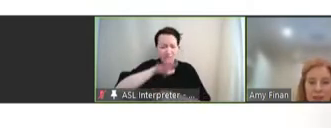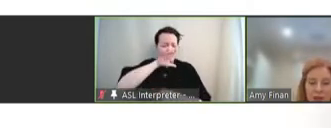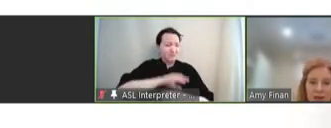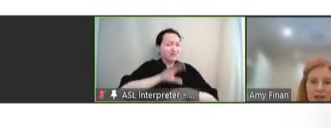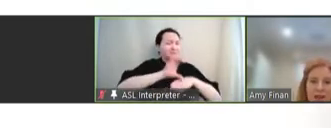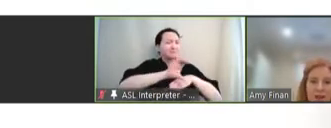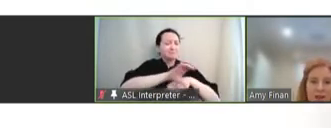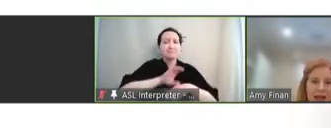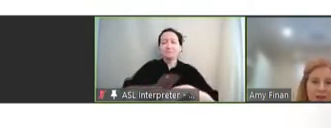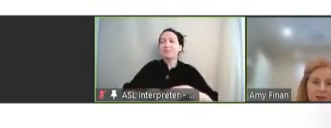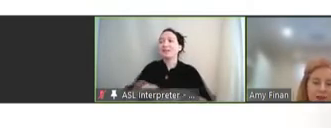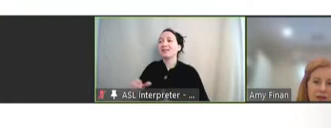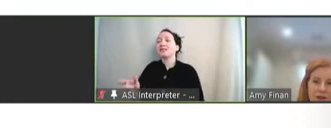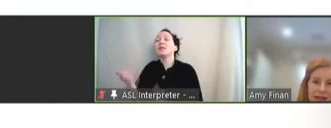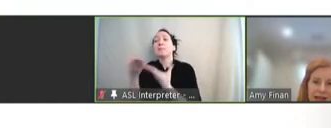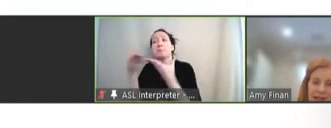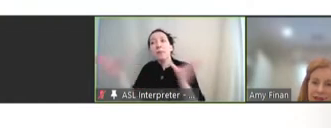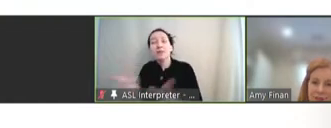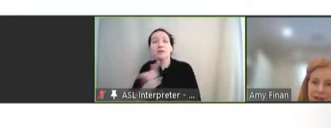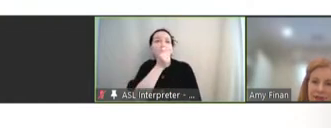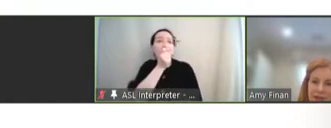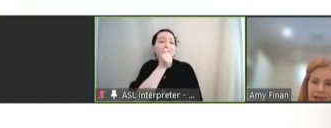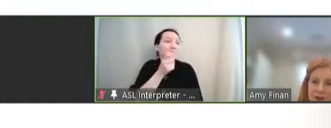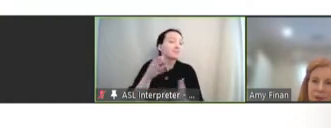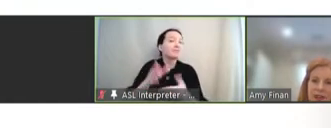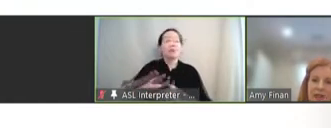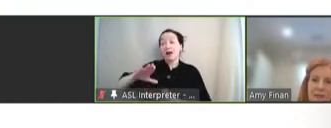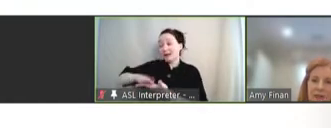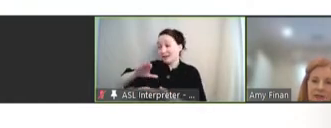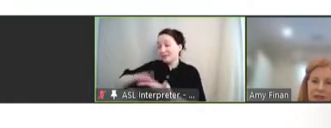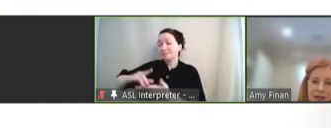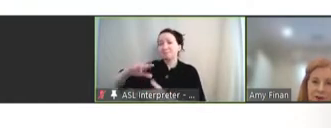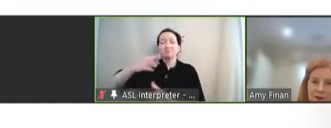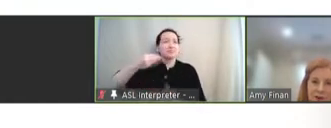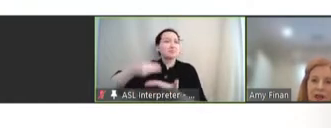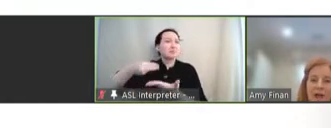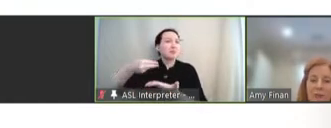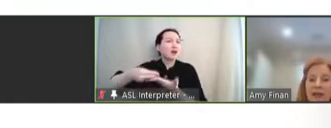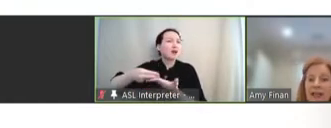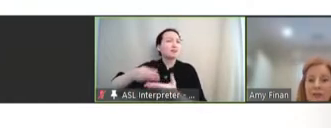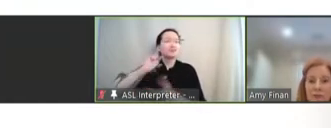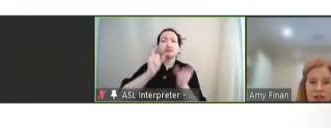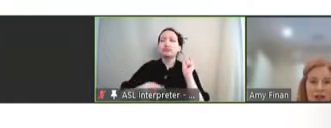and private sector actors including academia, philanthropy, and manufacturers, many of which